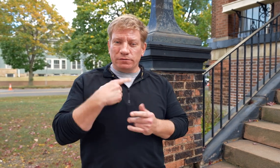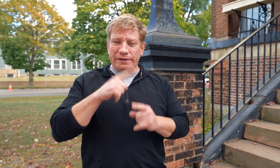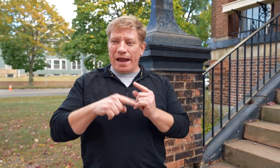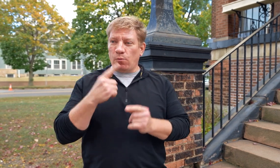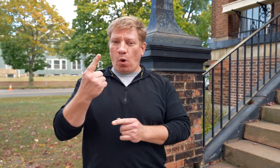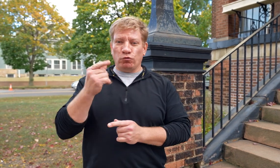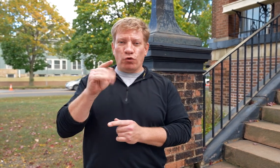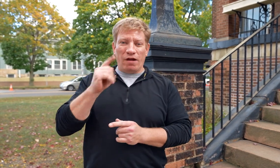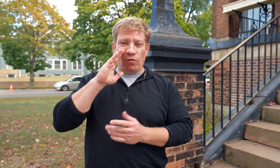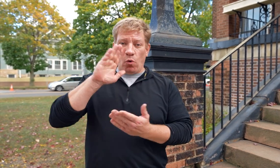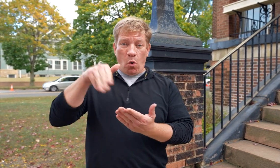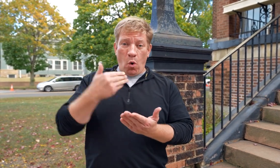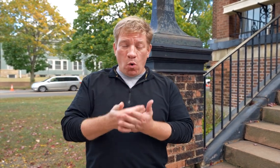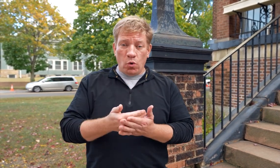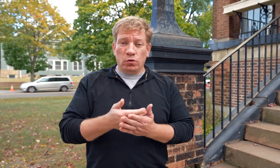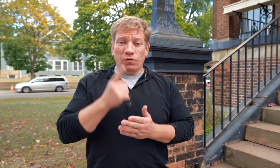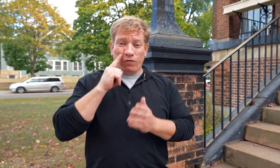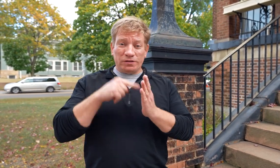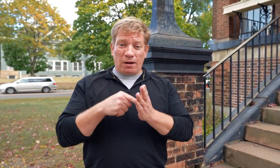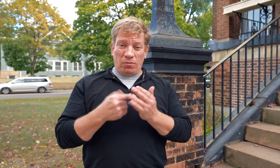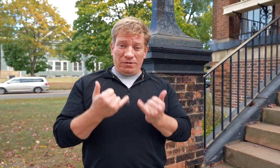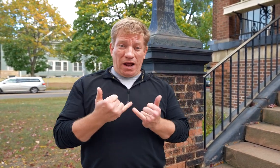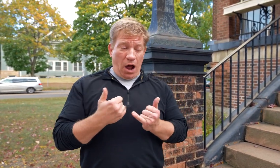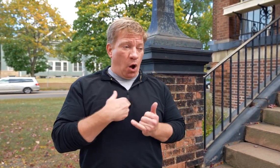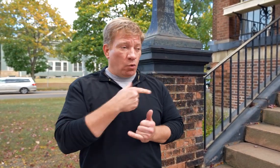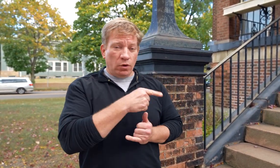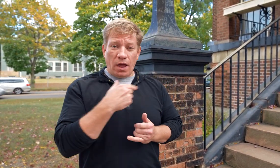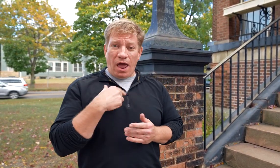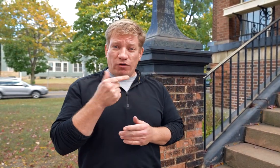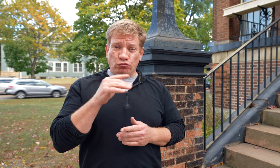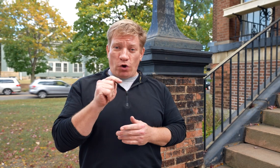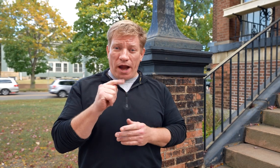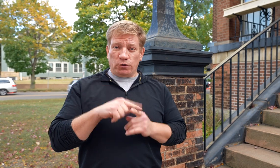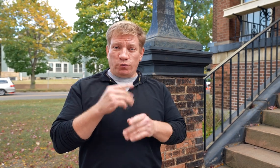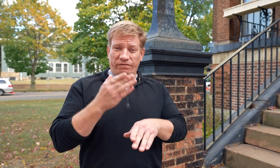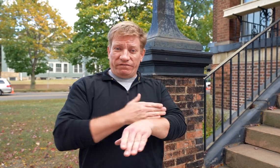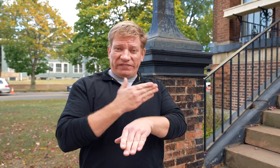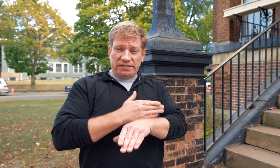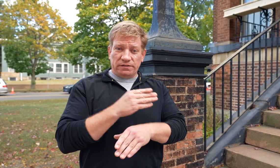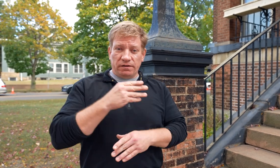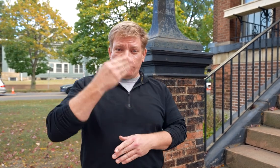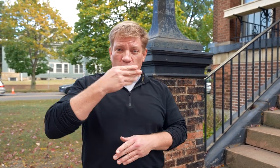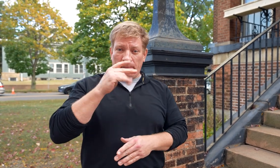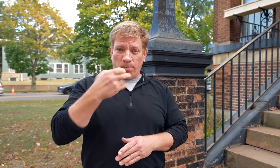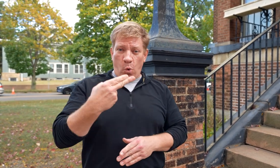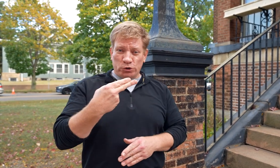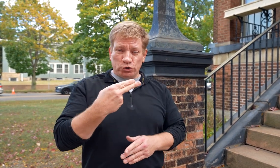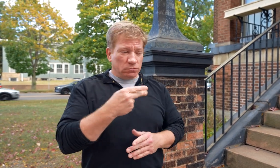We can’t get one grant for all the work. For example, we have a grant to renovate the front porch,